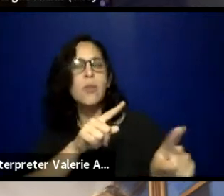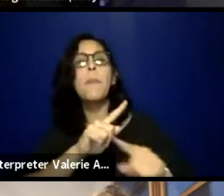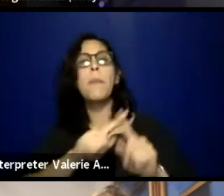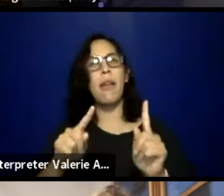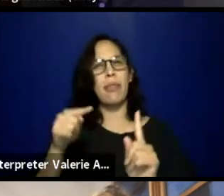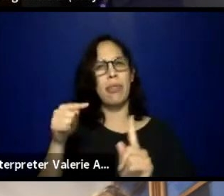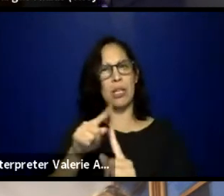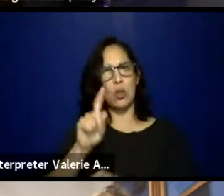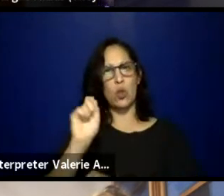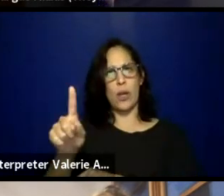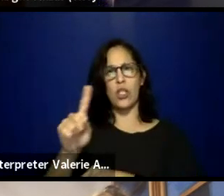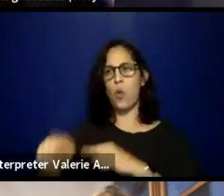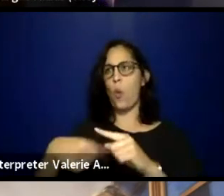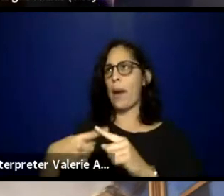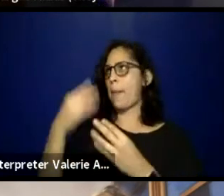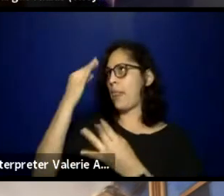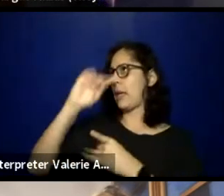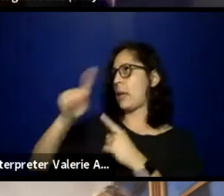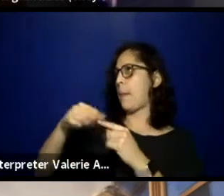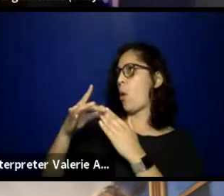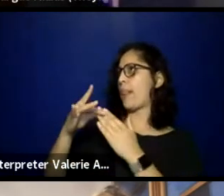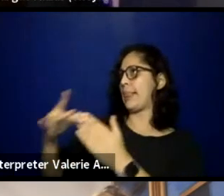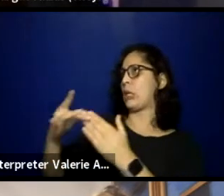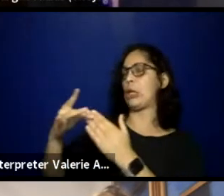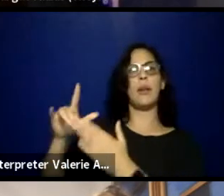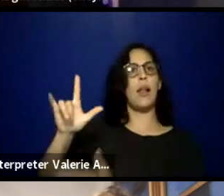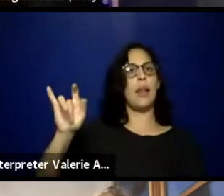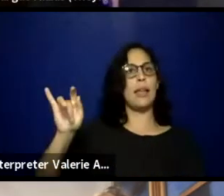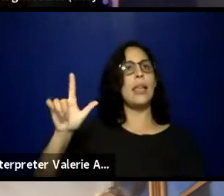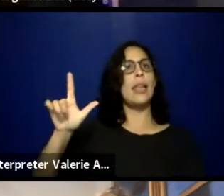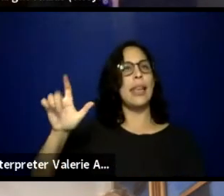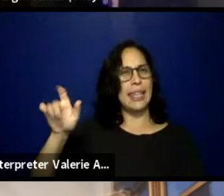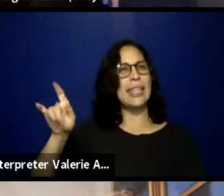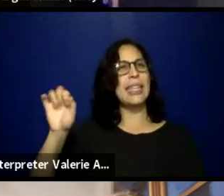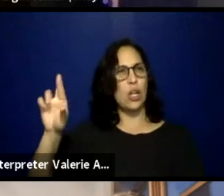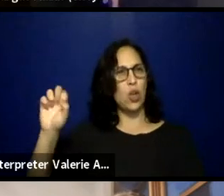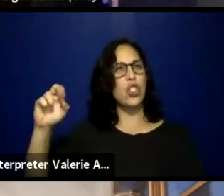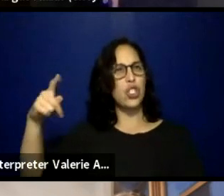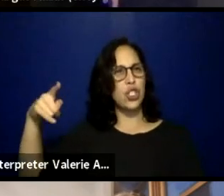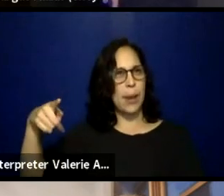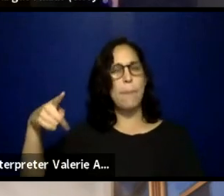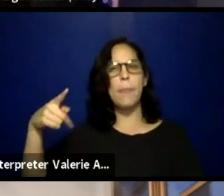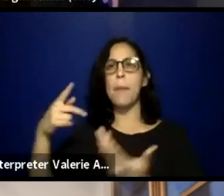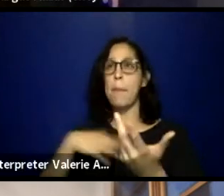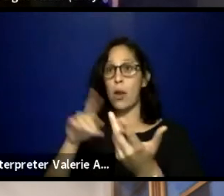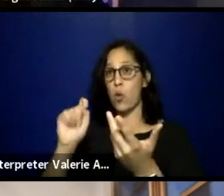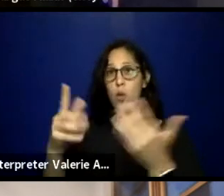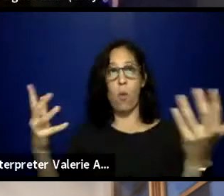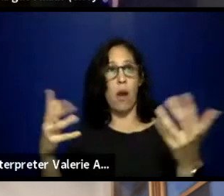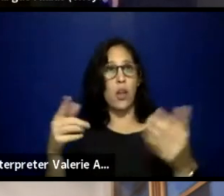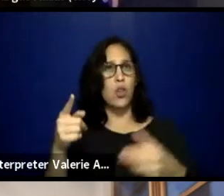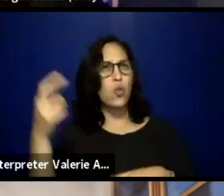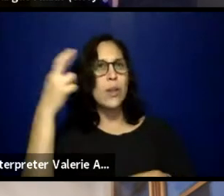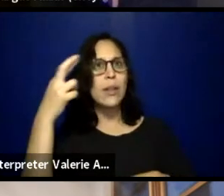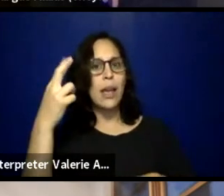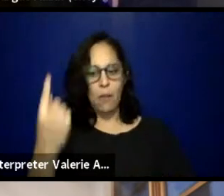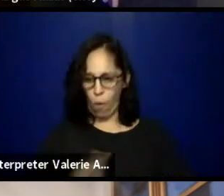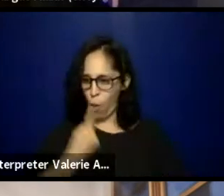when I'm talking about leadership. And my question is, when did you realize that you could not do it by yourself?